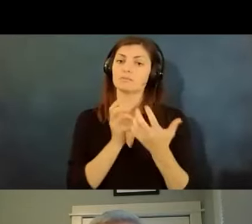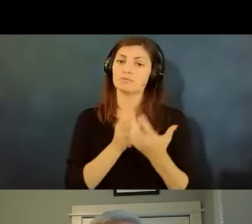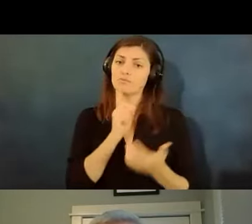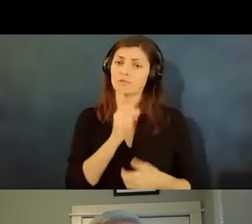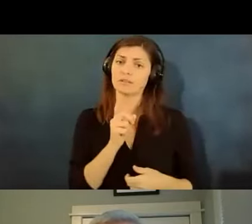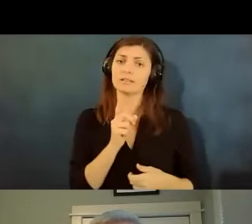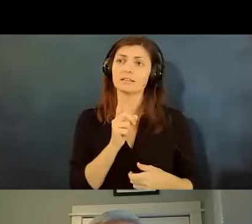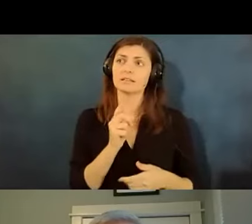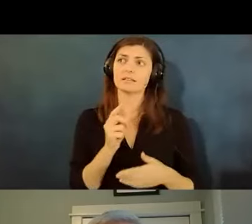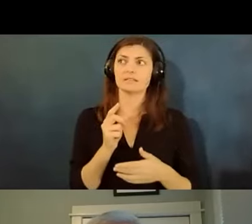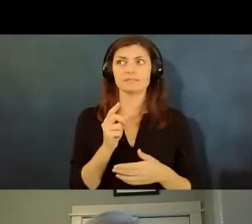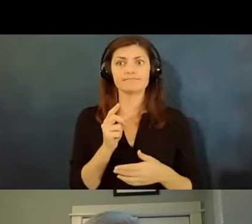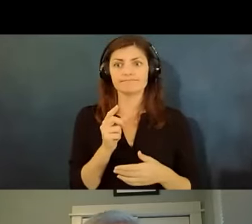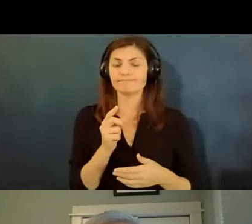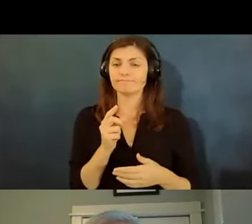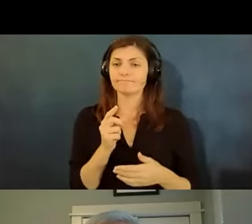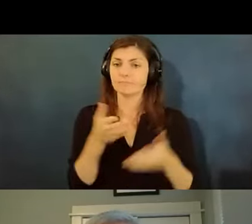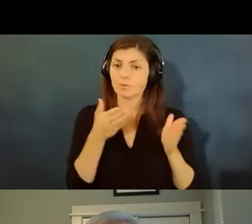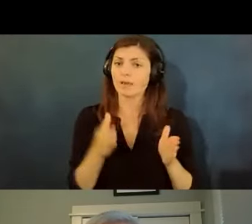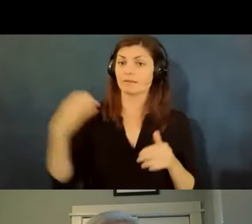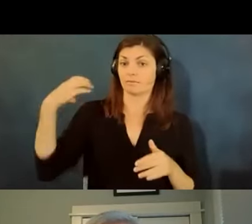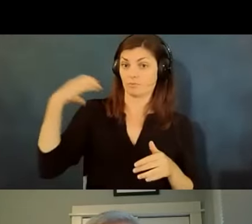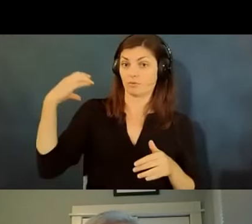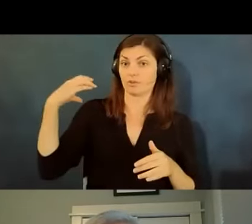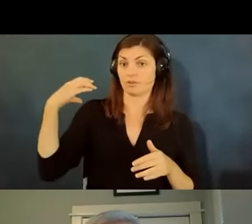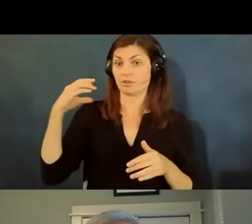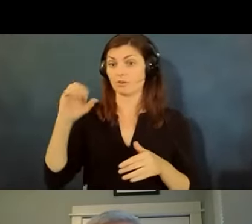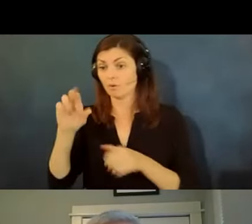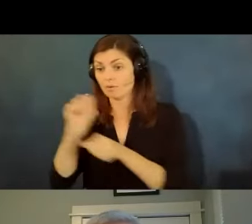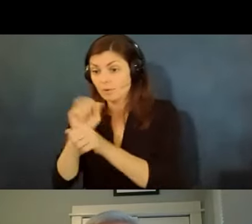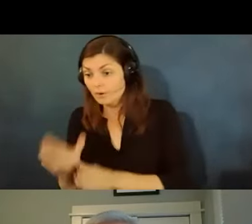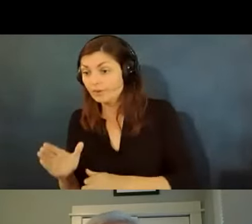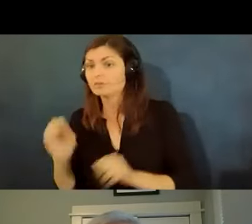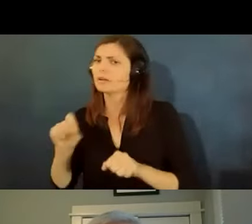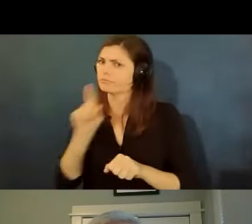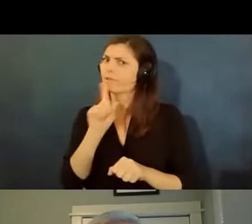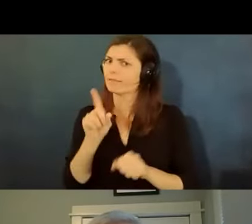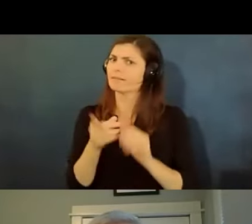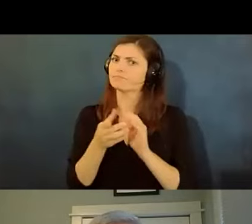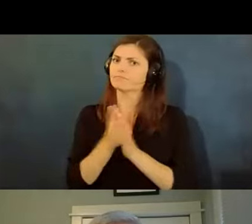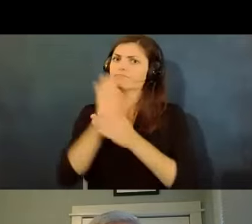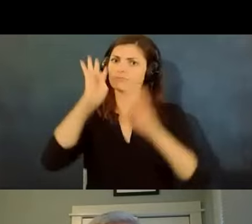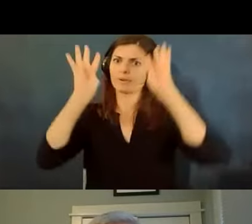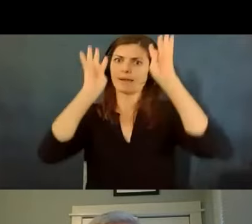to be creative the employee uh or allies of the employee but also the employer you know we we can